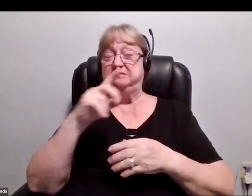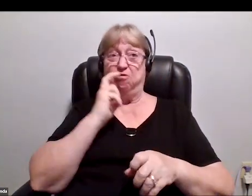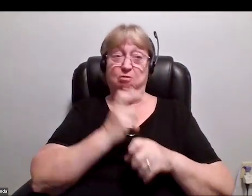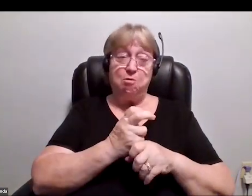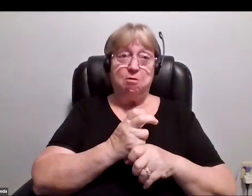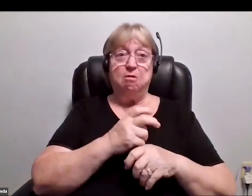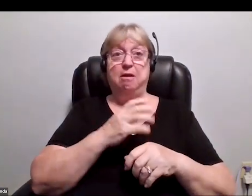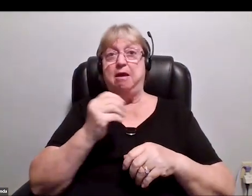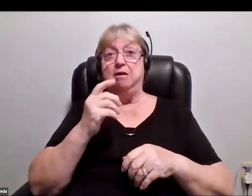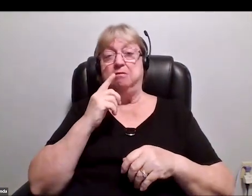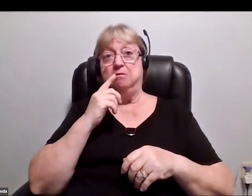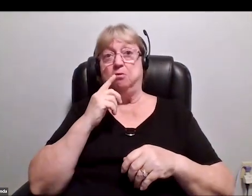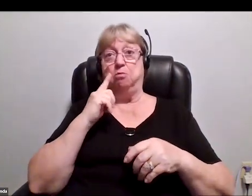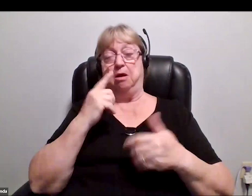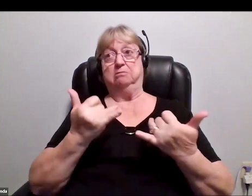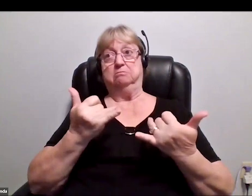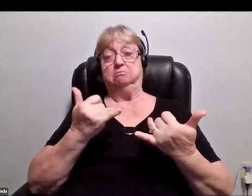just ever so slightly easier.